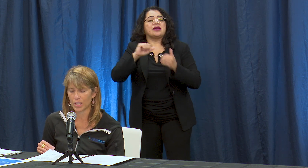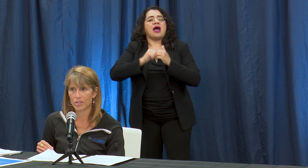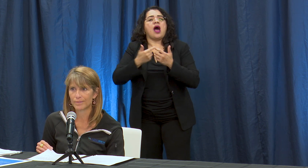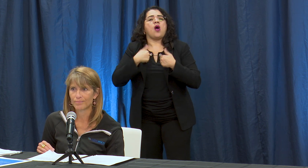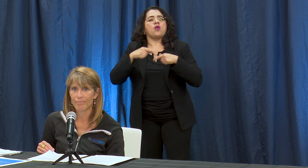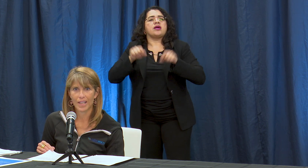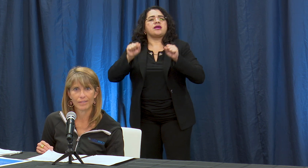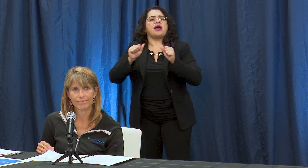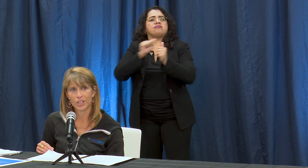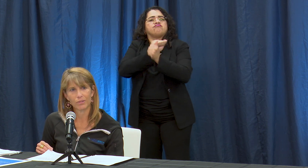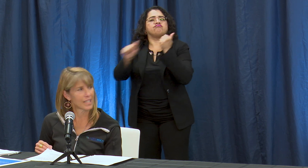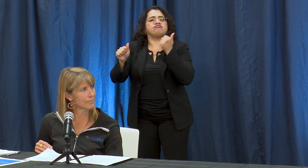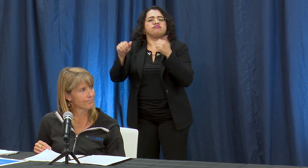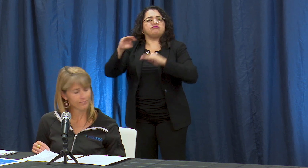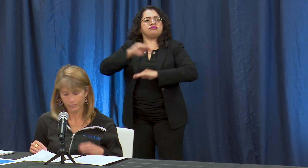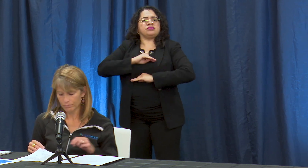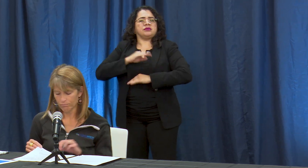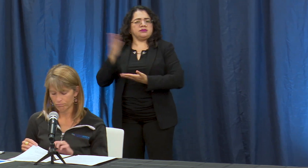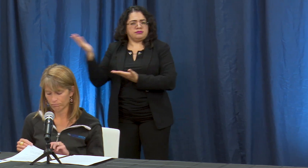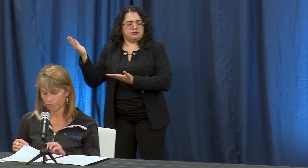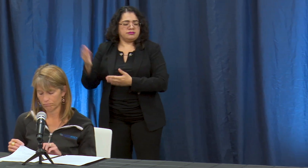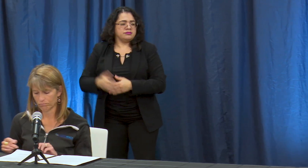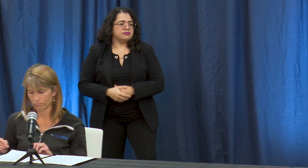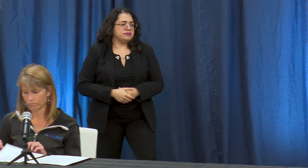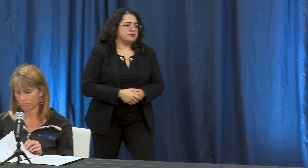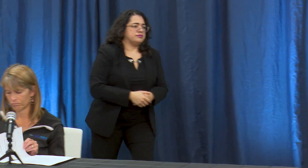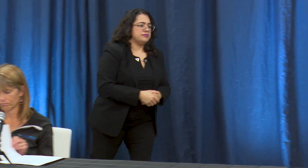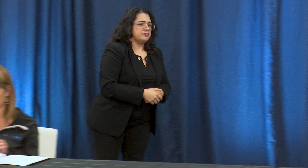and so just to add to that I think it's really important, we're getting a